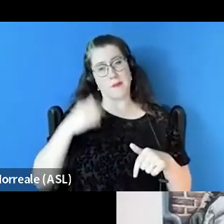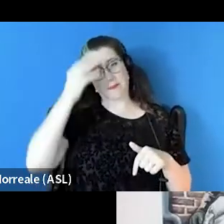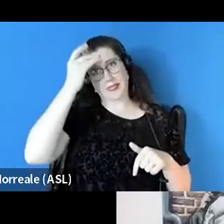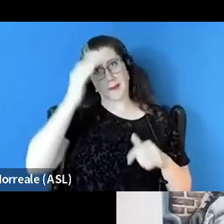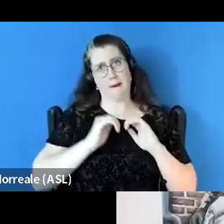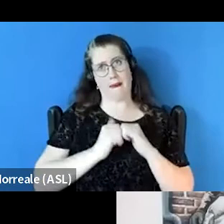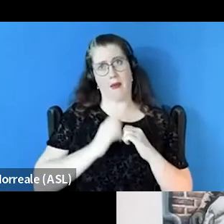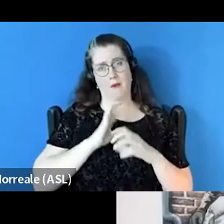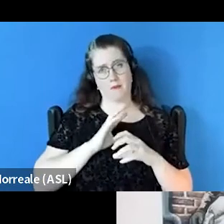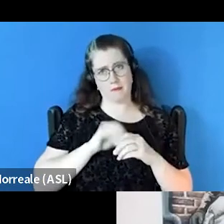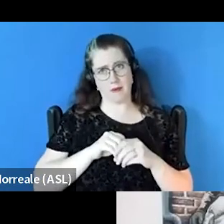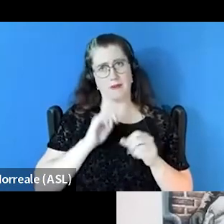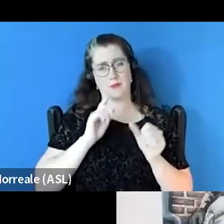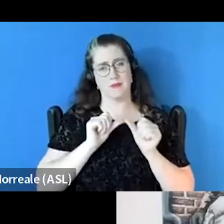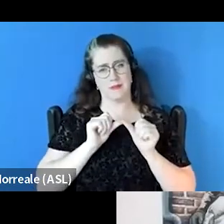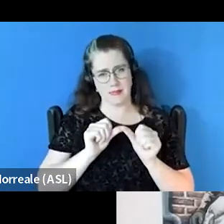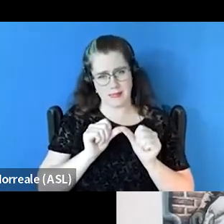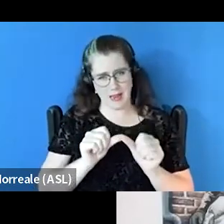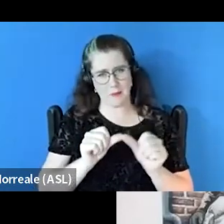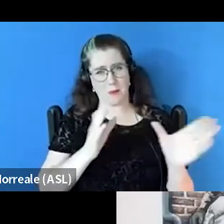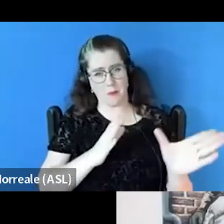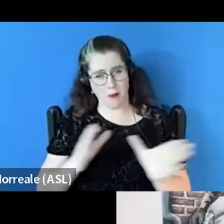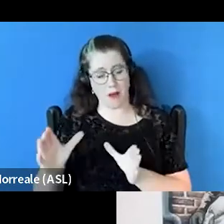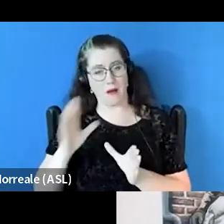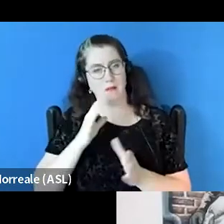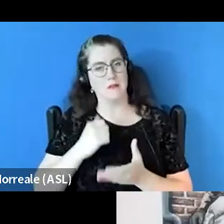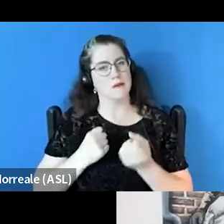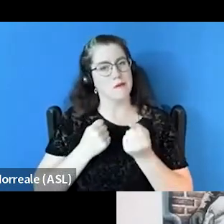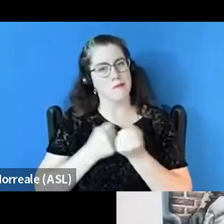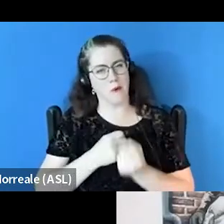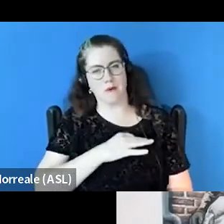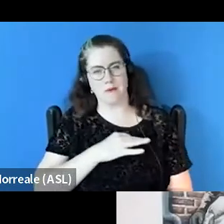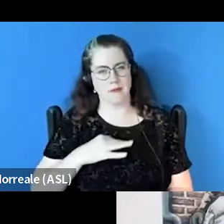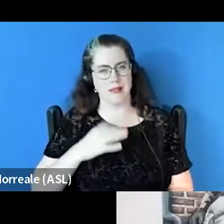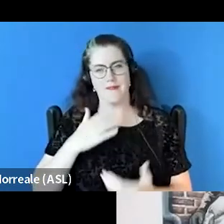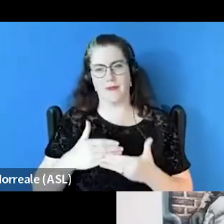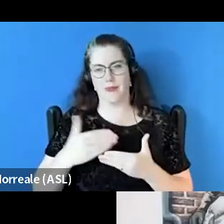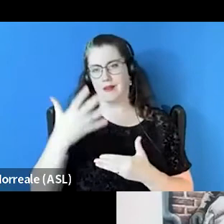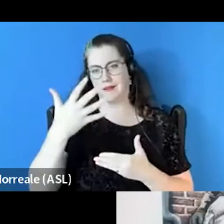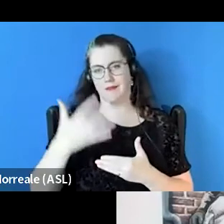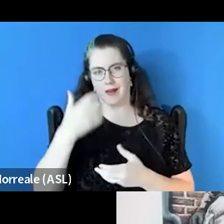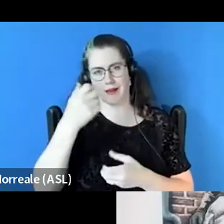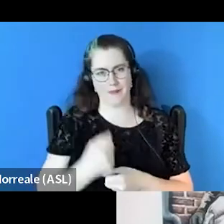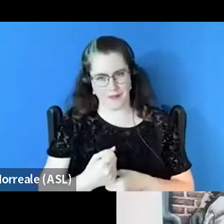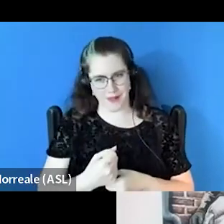into a sustainability plan to support staff for the next five years. So that would be an action item,